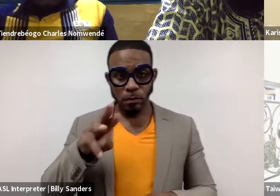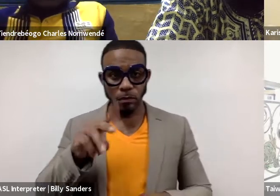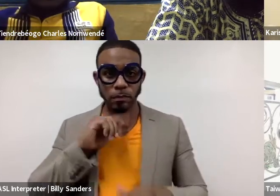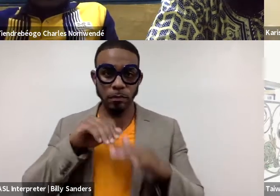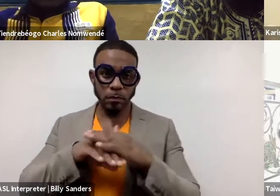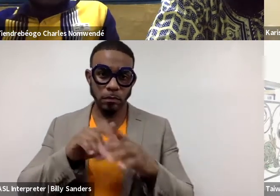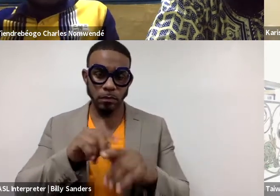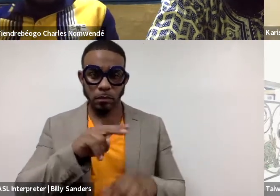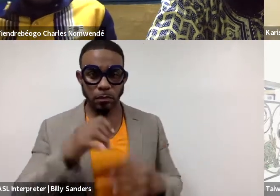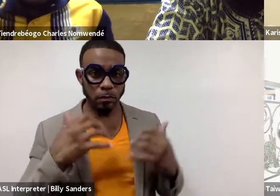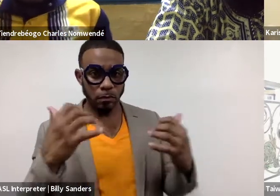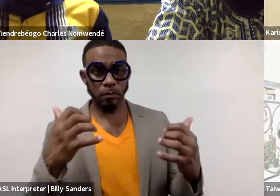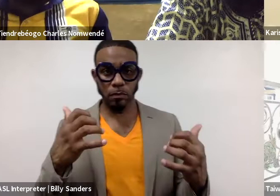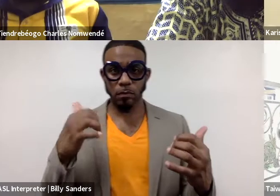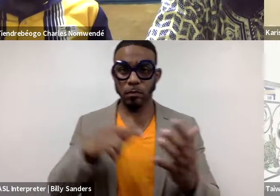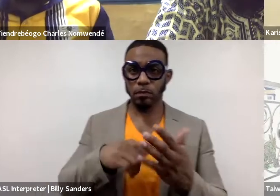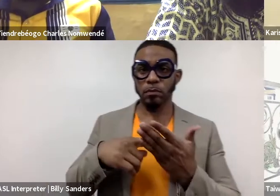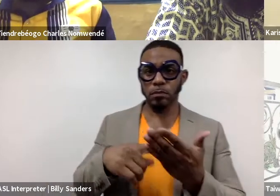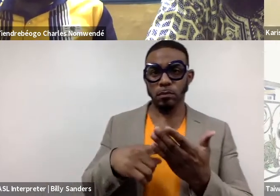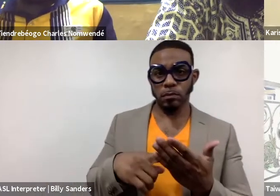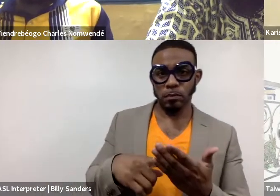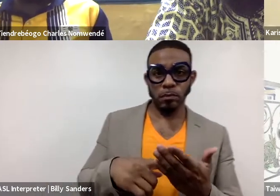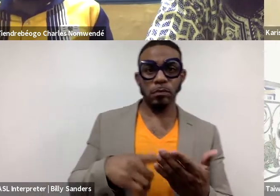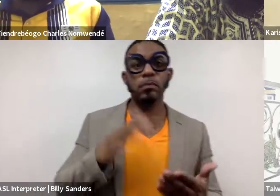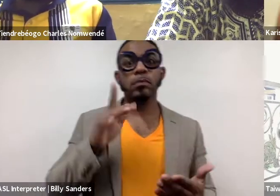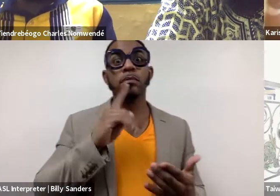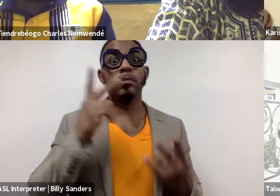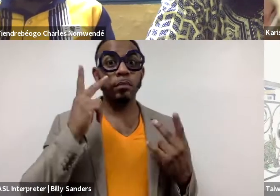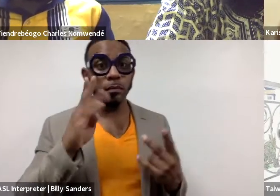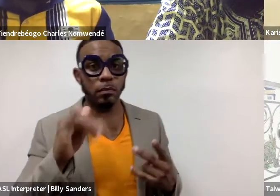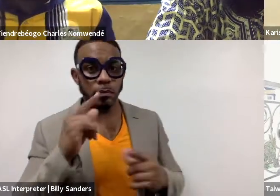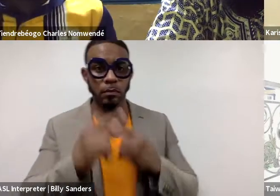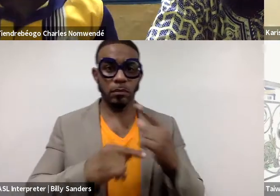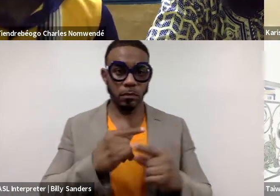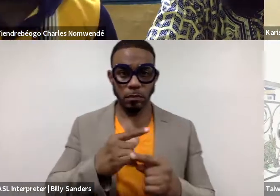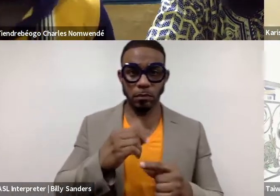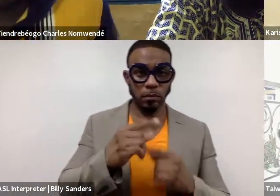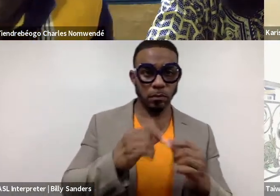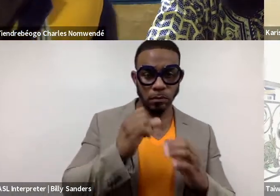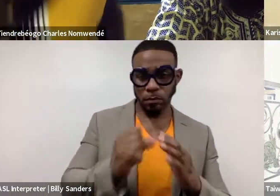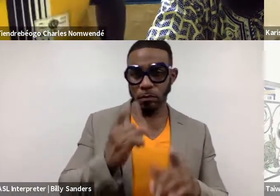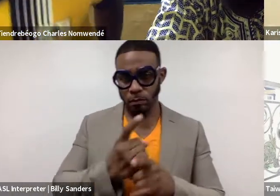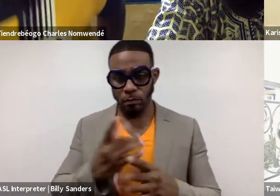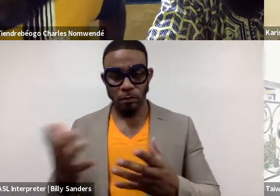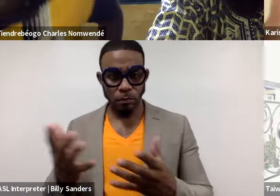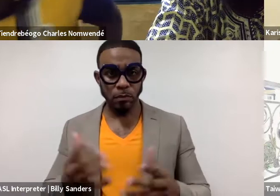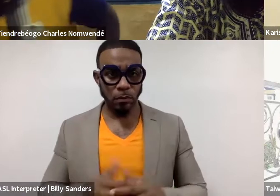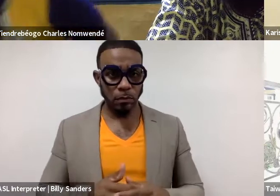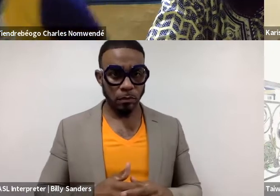to US audiences, that this conversation will be seen by the global north and the global south by HowlRound and the universality